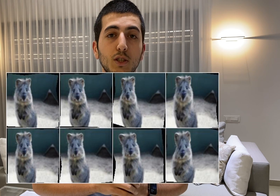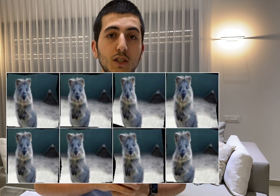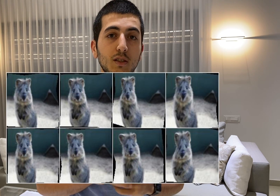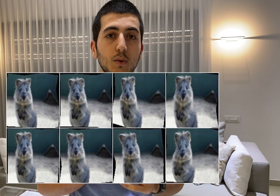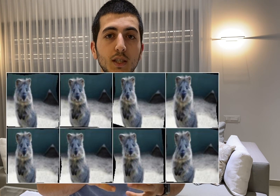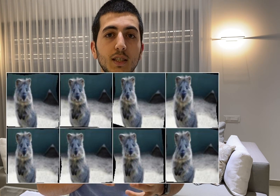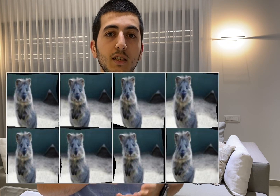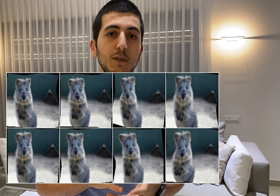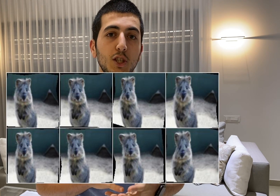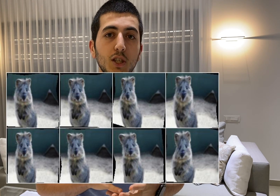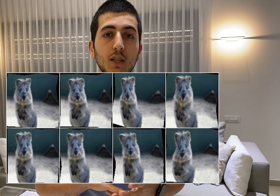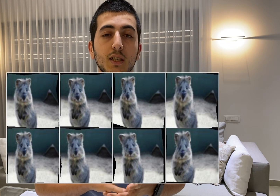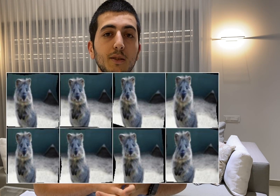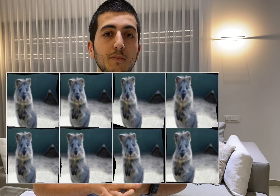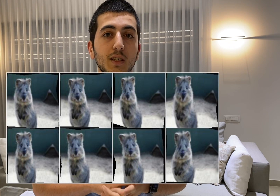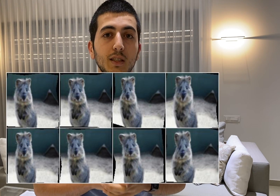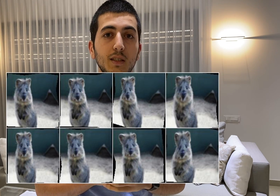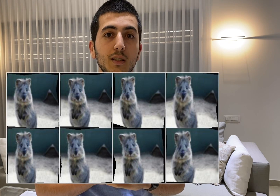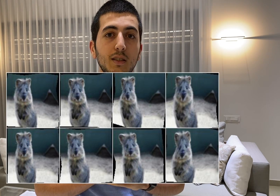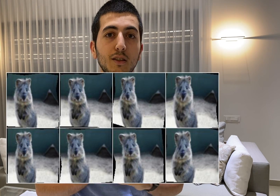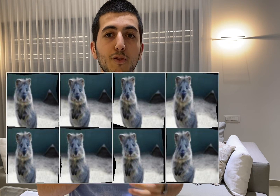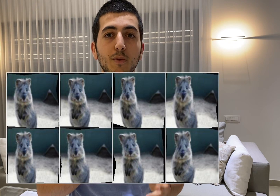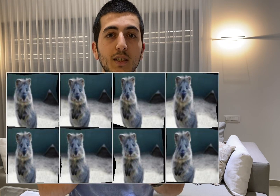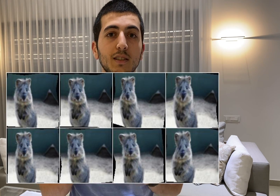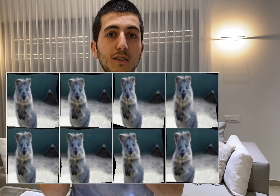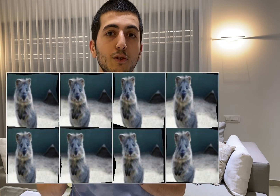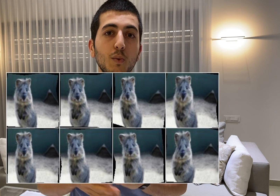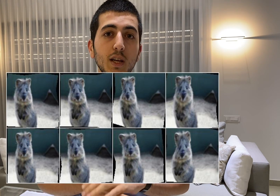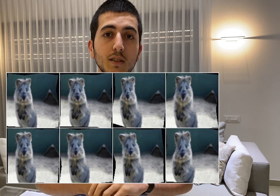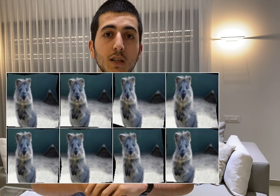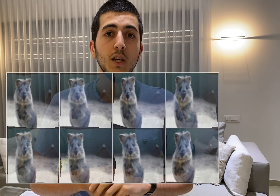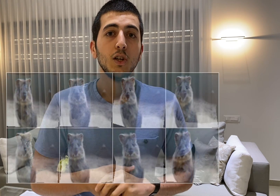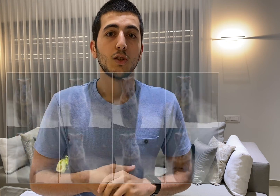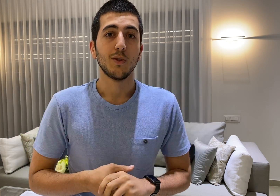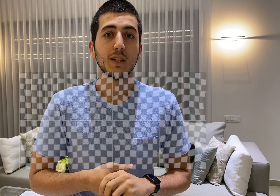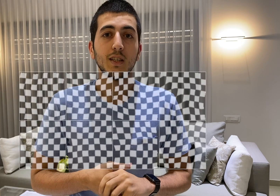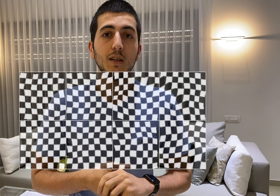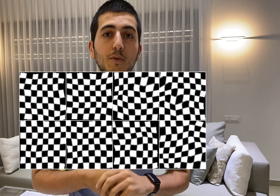distorts the image in different places in different ways so it can take a part